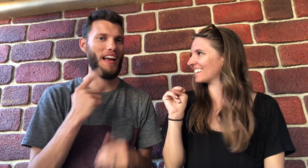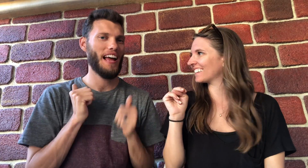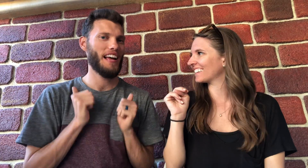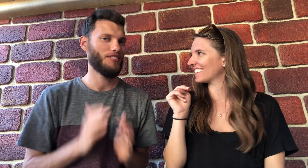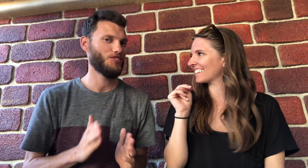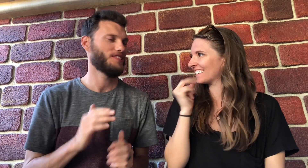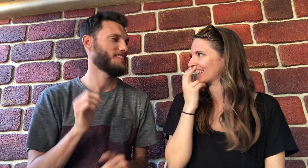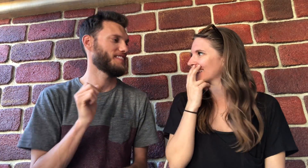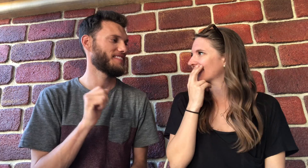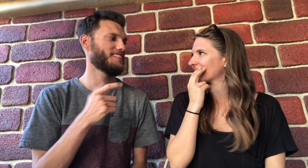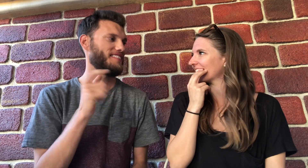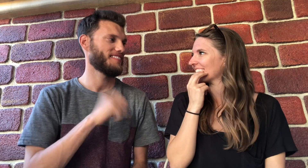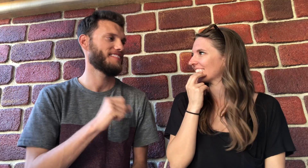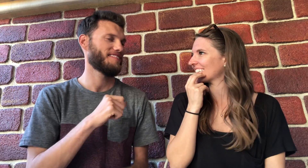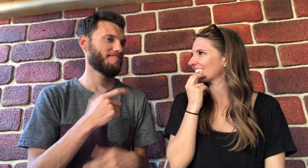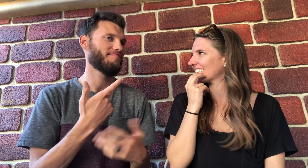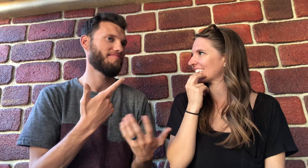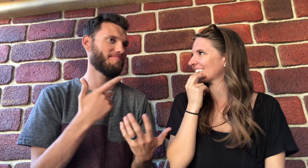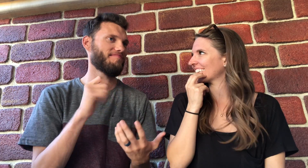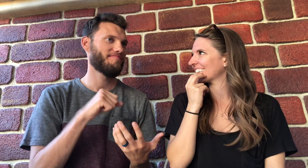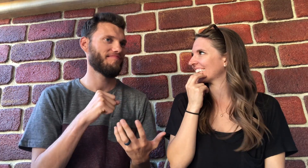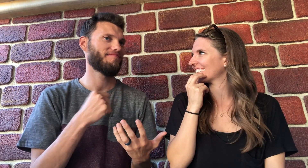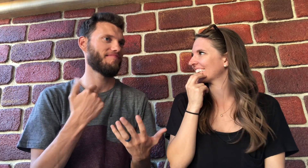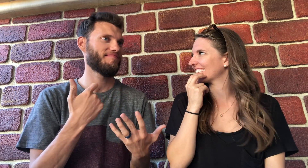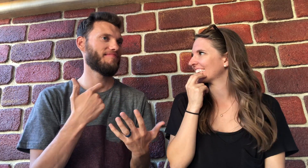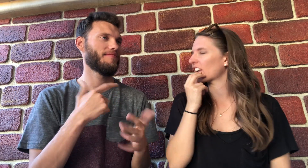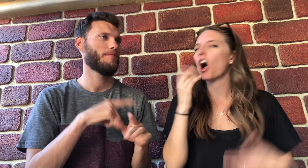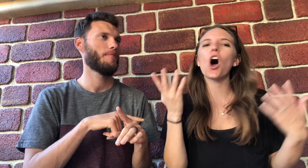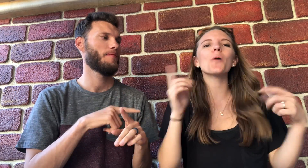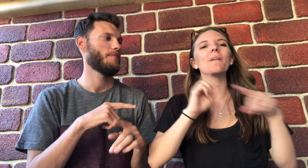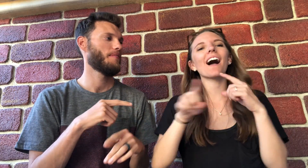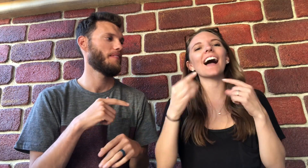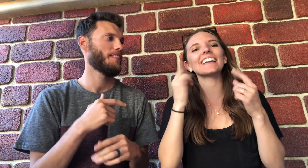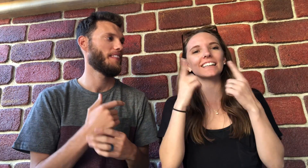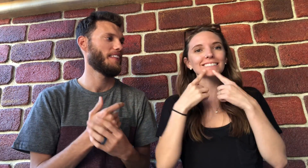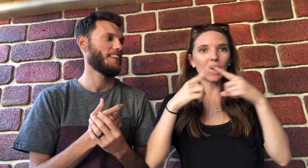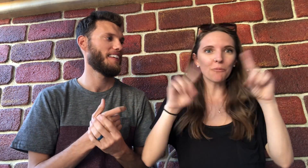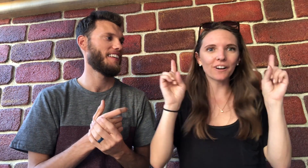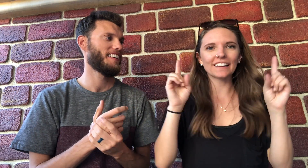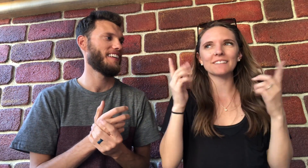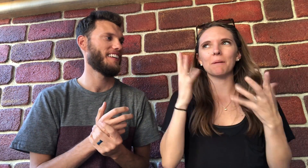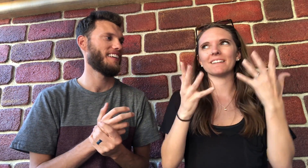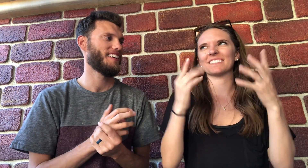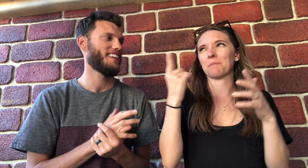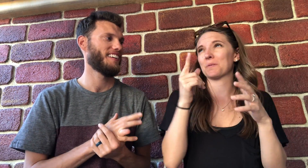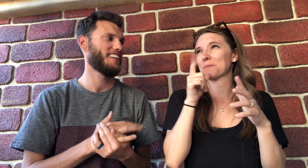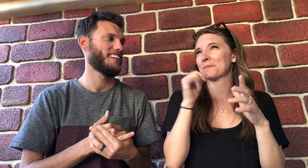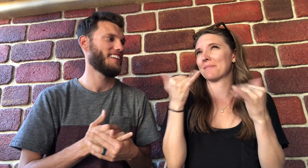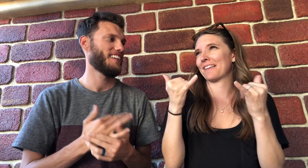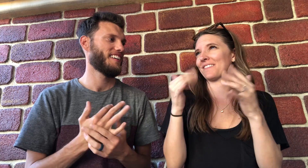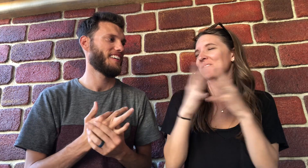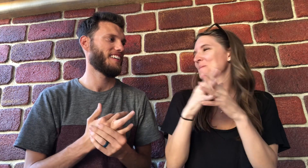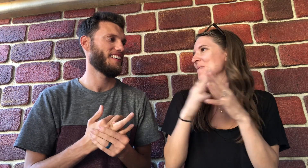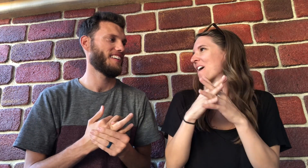Yes, one of my favorite actors. Oh, but actually probably a football player?